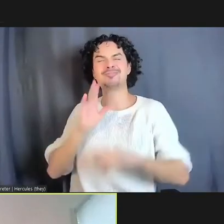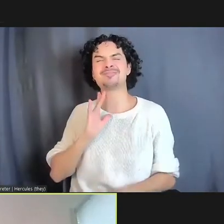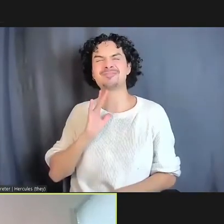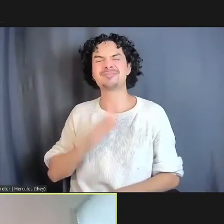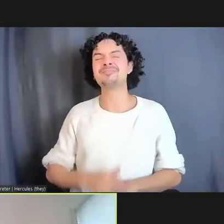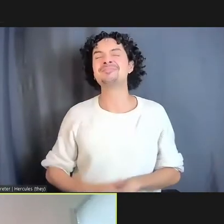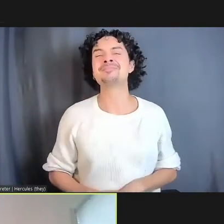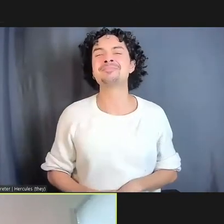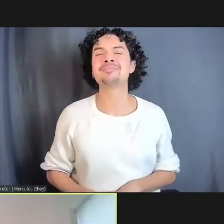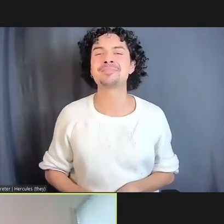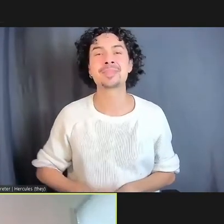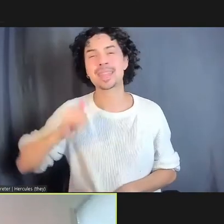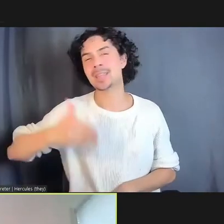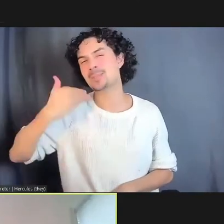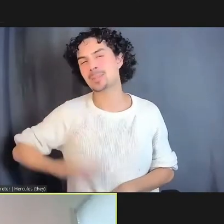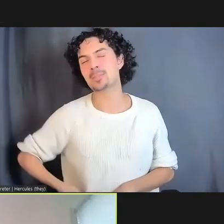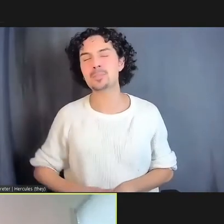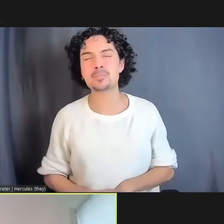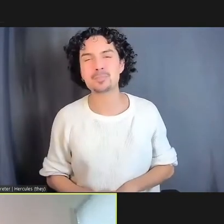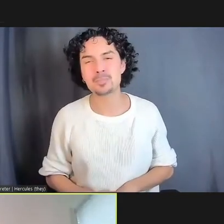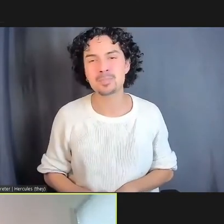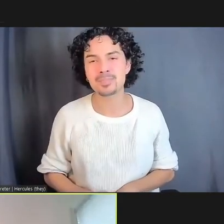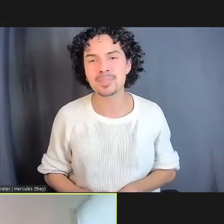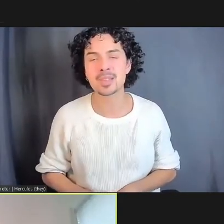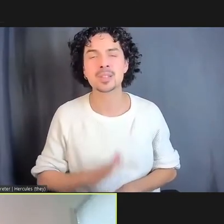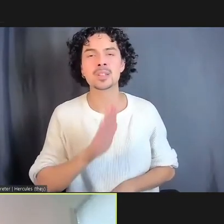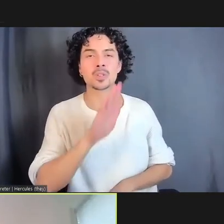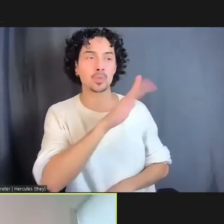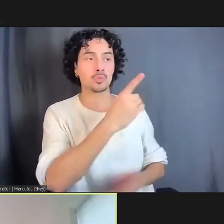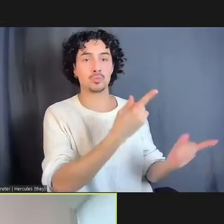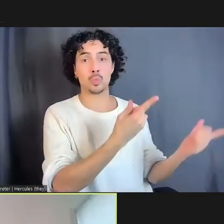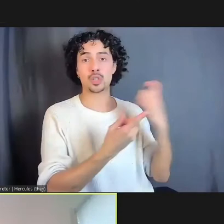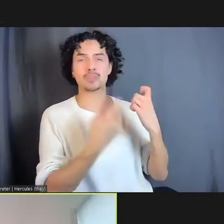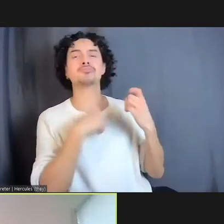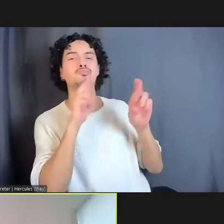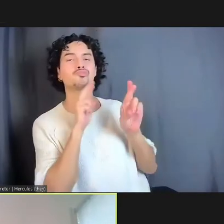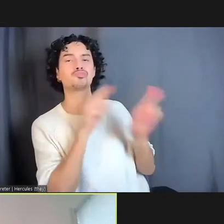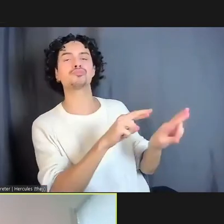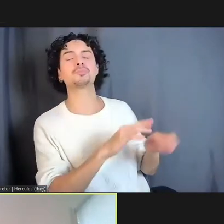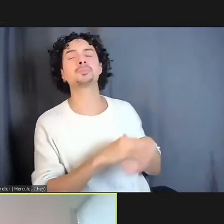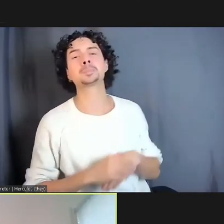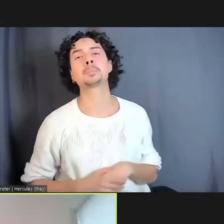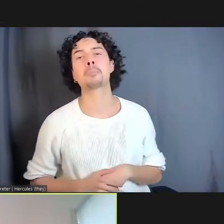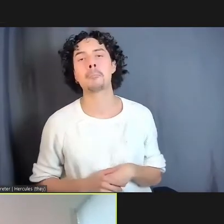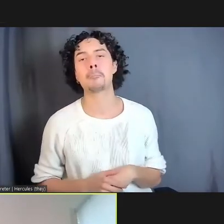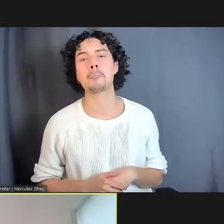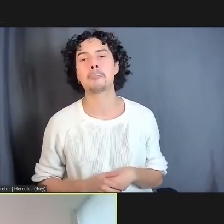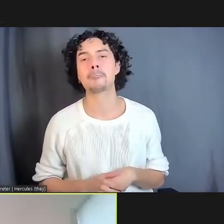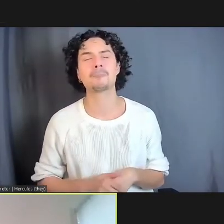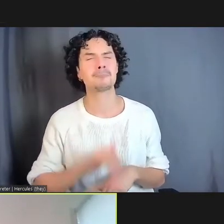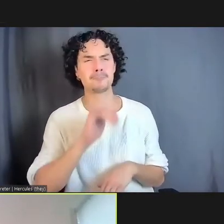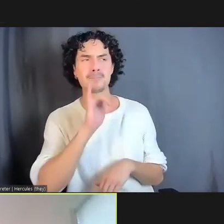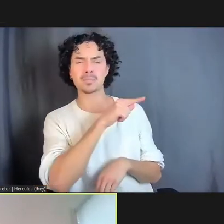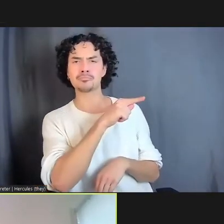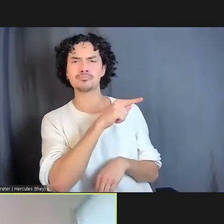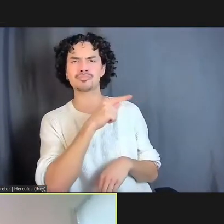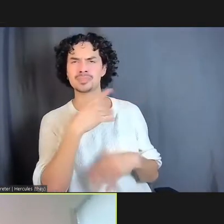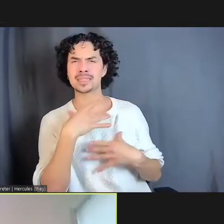That's me. In response to your question, it's a really interesting one because we love